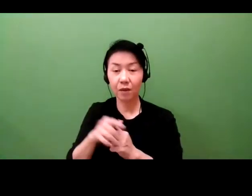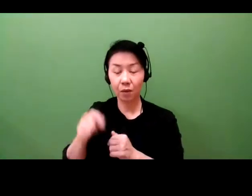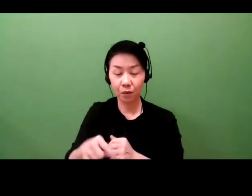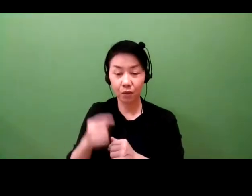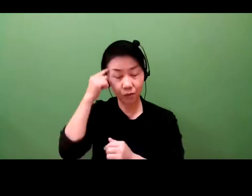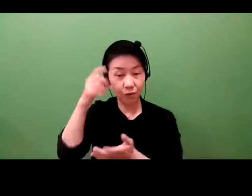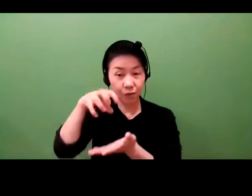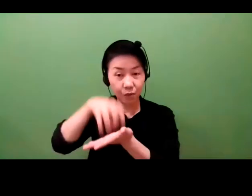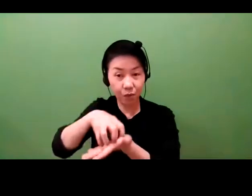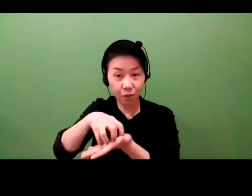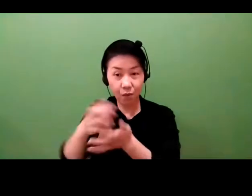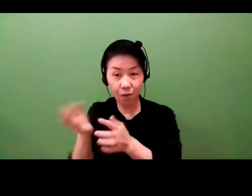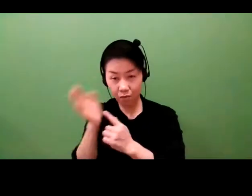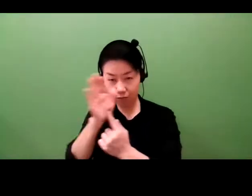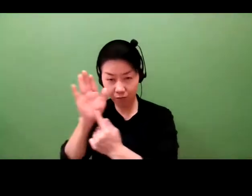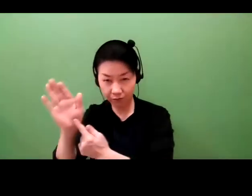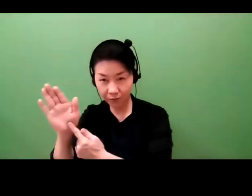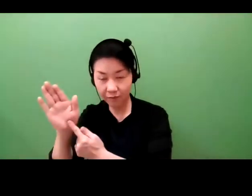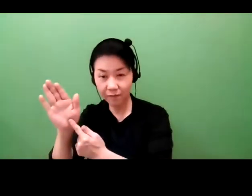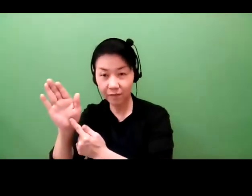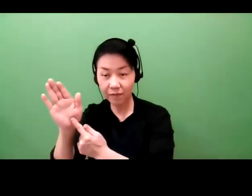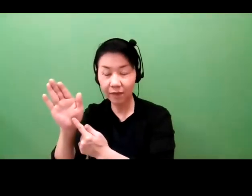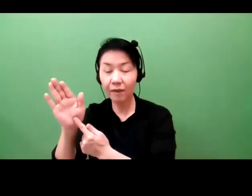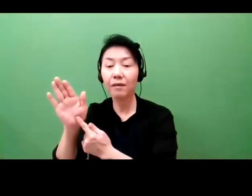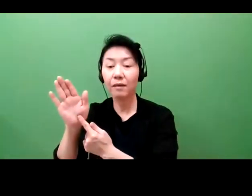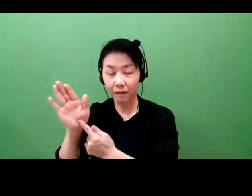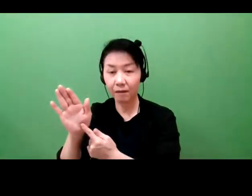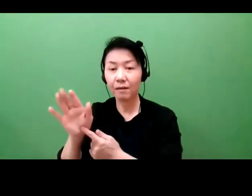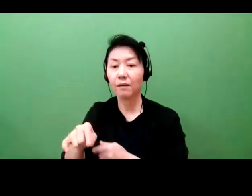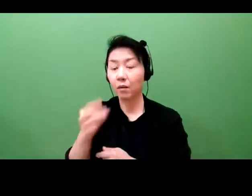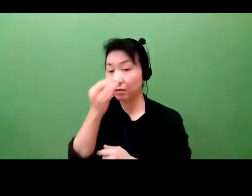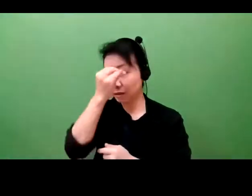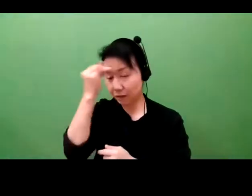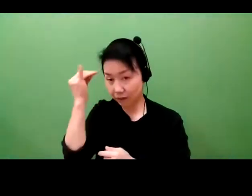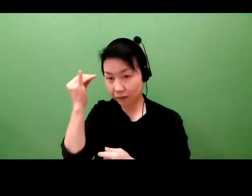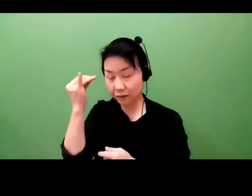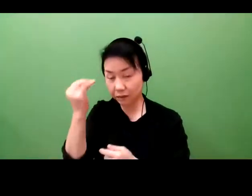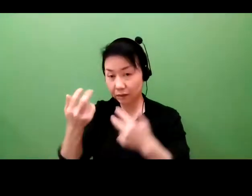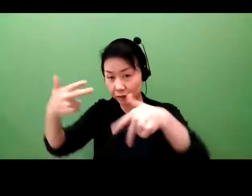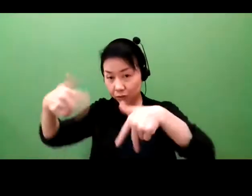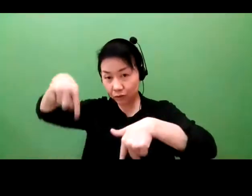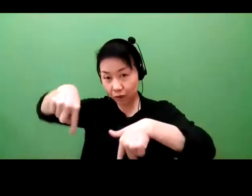protection through the system. Another thing that investors are looking for,